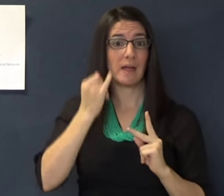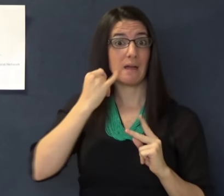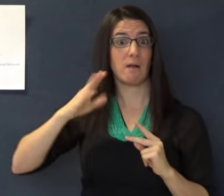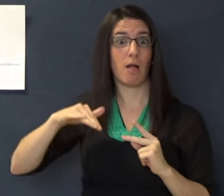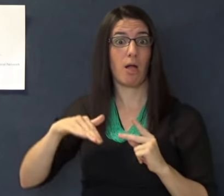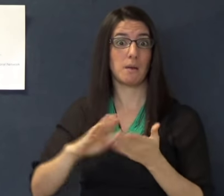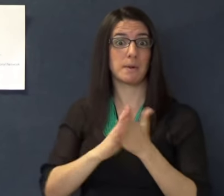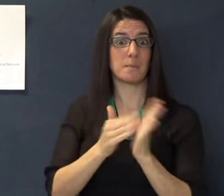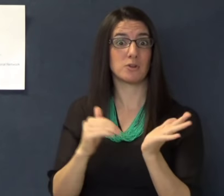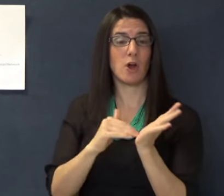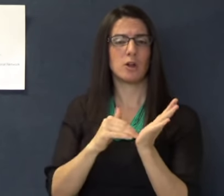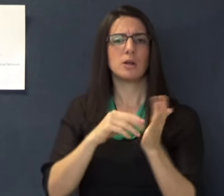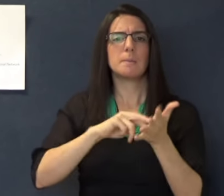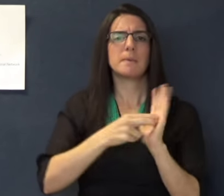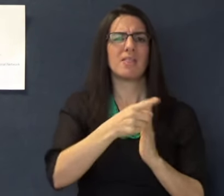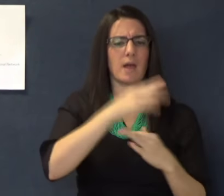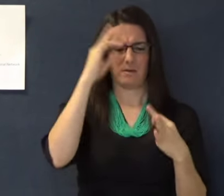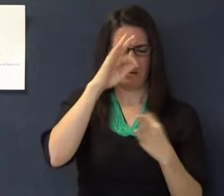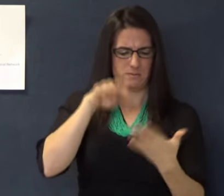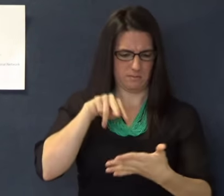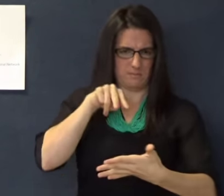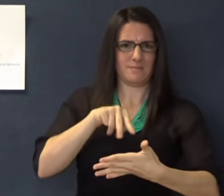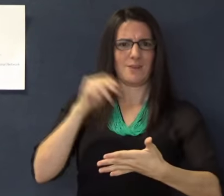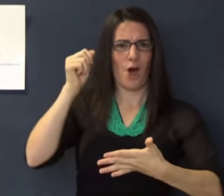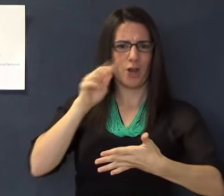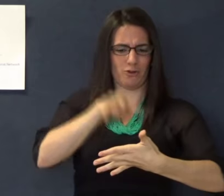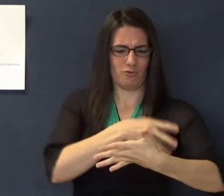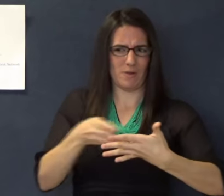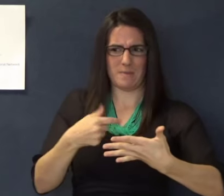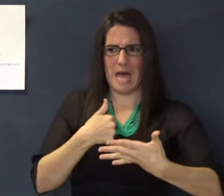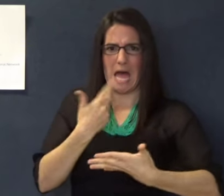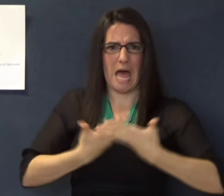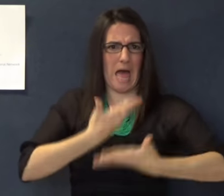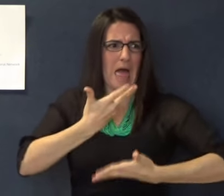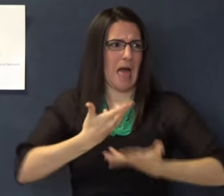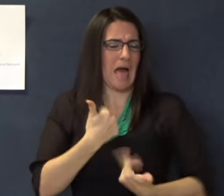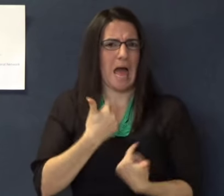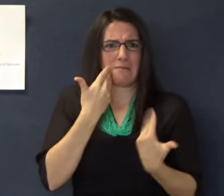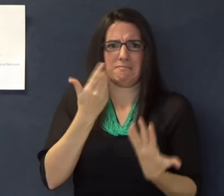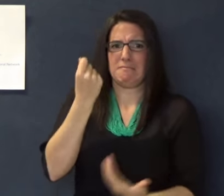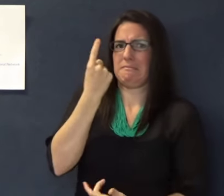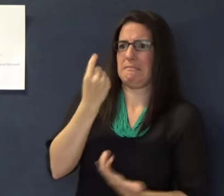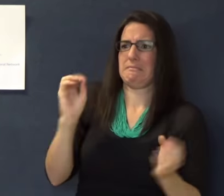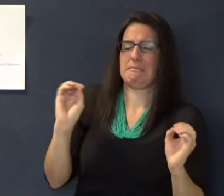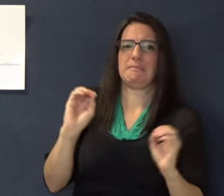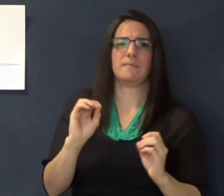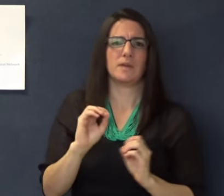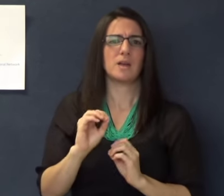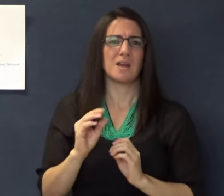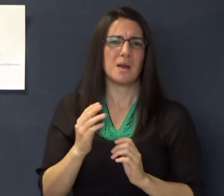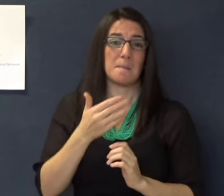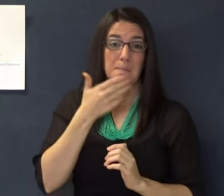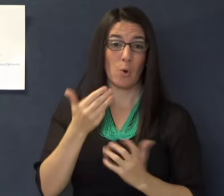not trained doctors and do not have the first clue of how to read an audiogram. Therefore it is often